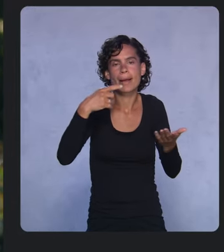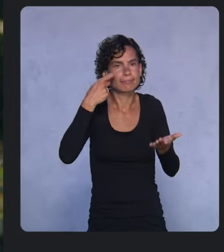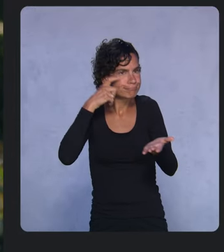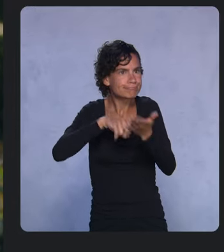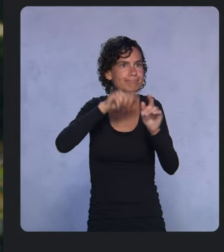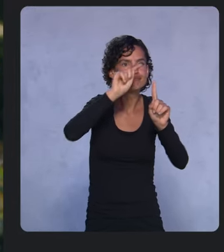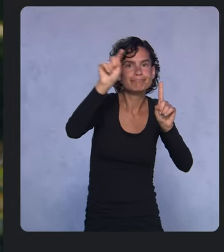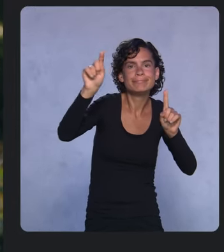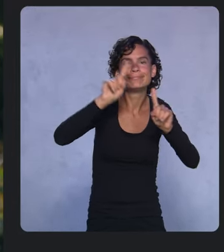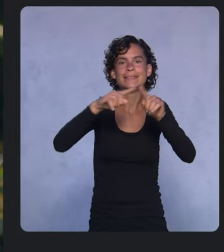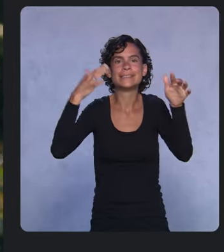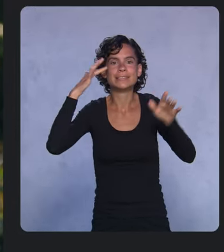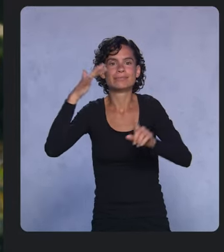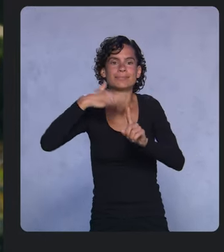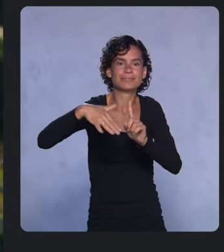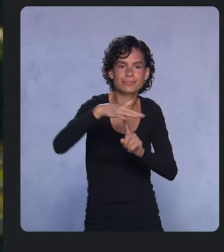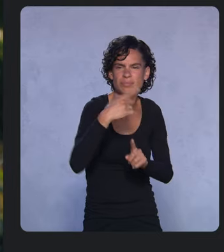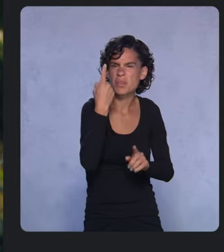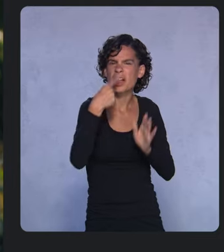You can go wherever inspiration takes you.